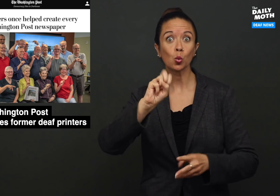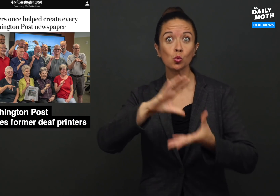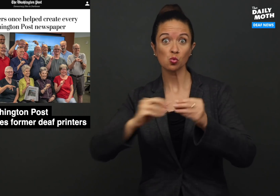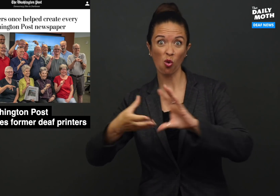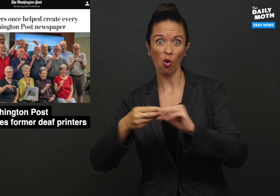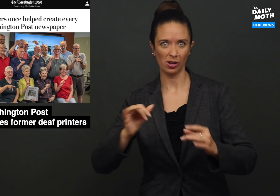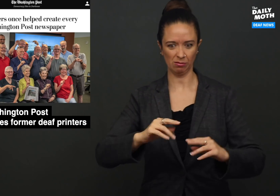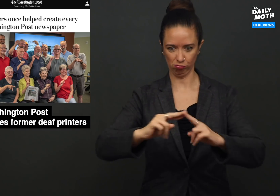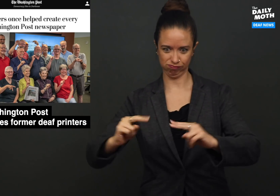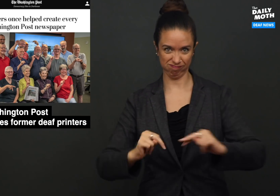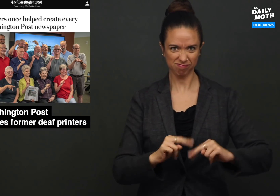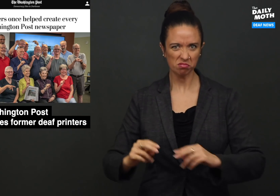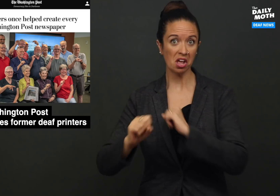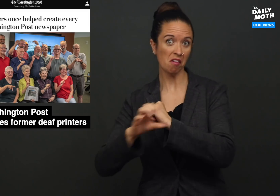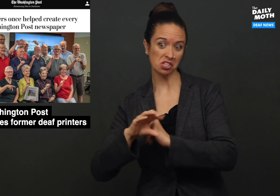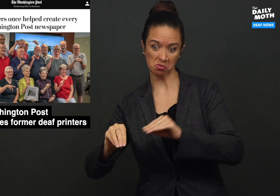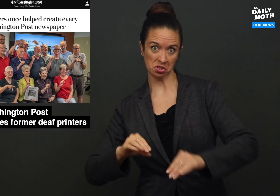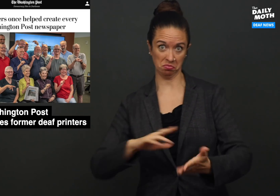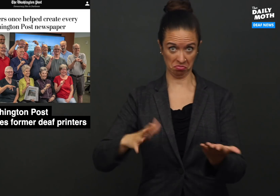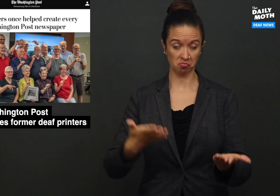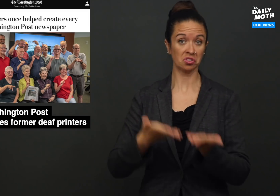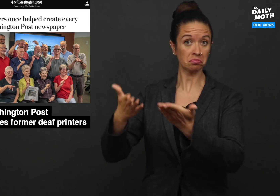news stories, made up the advertisements,